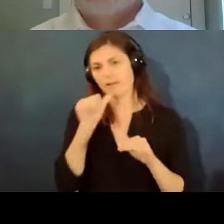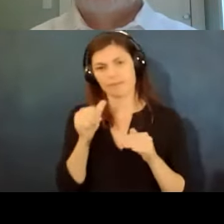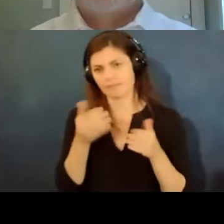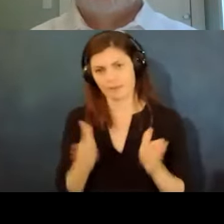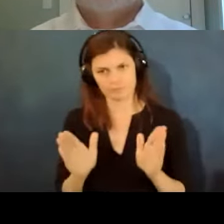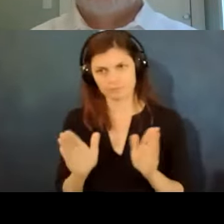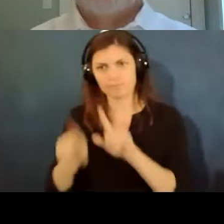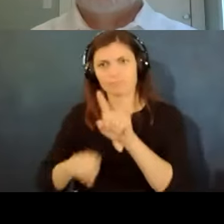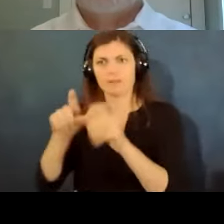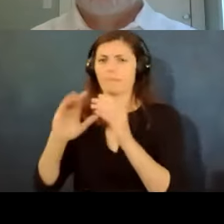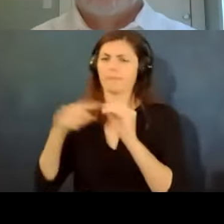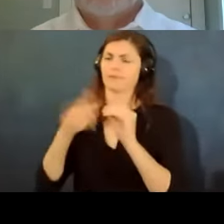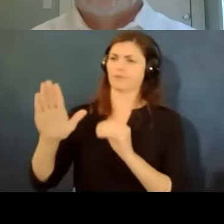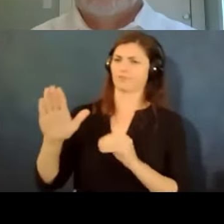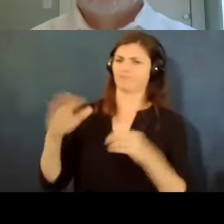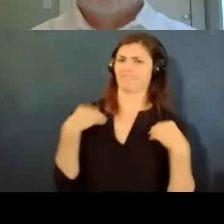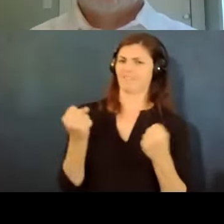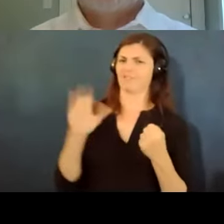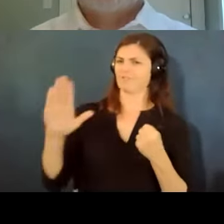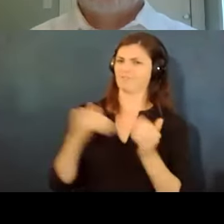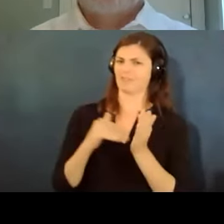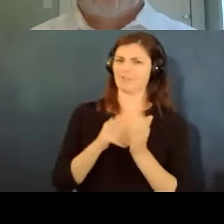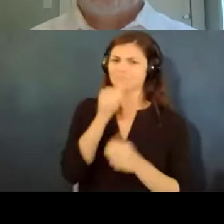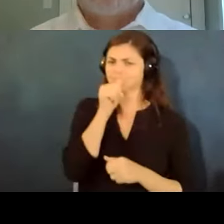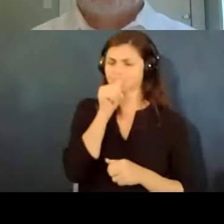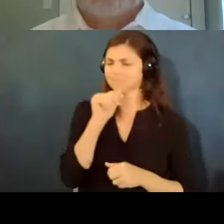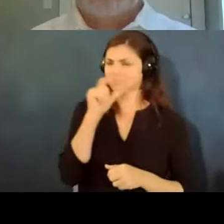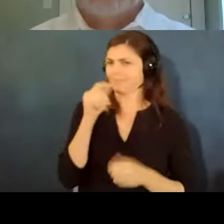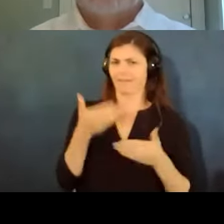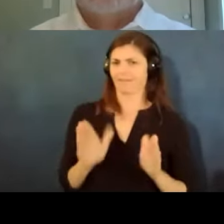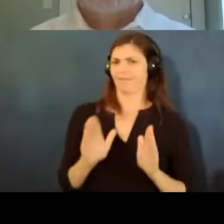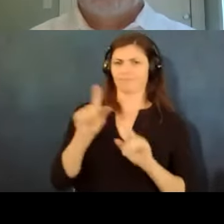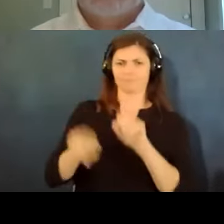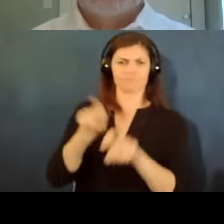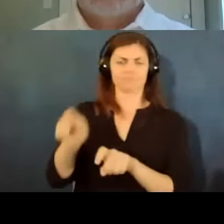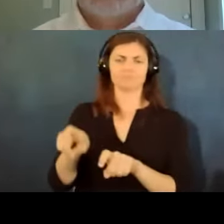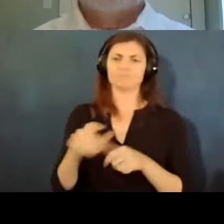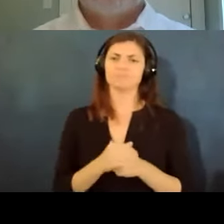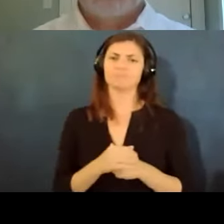someone is a current employee the employer is limited in what it can ask and when